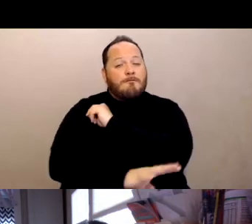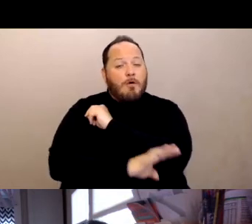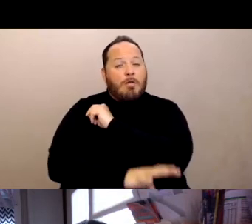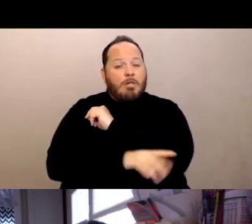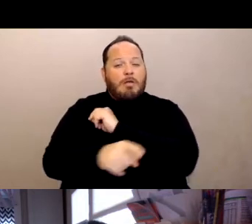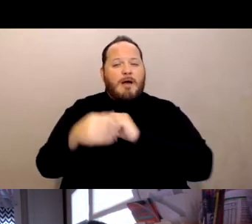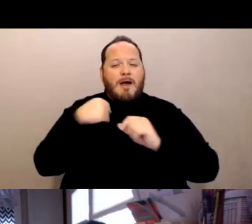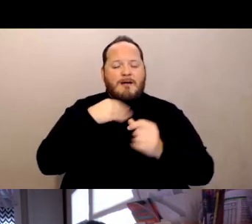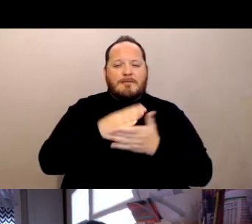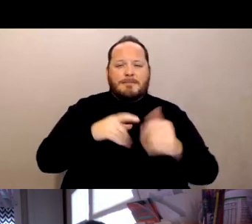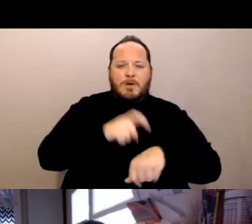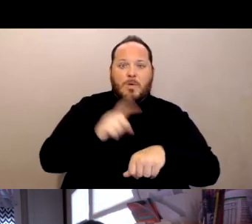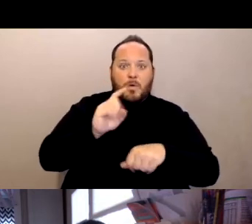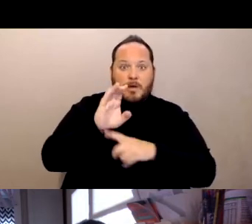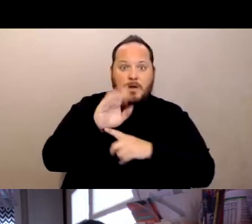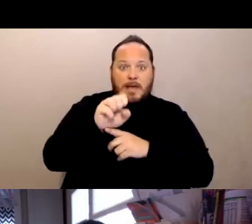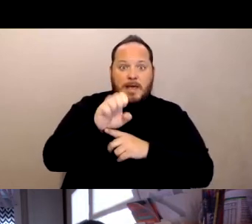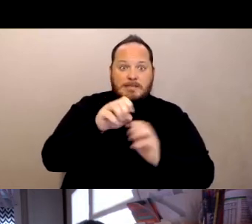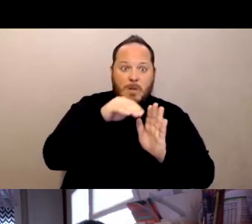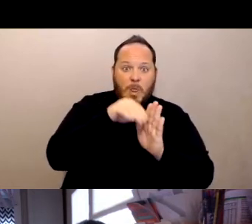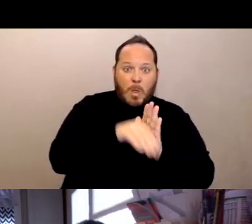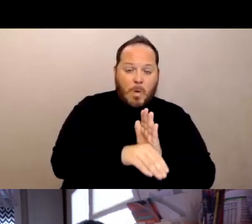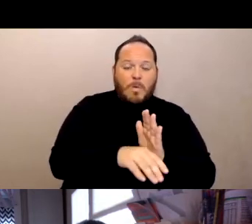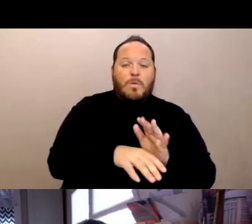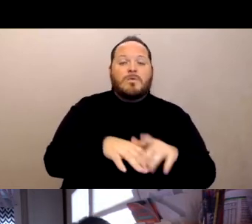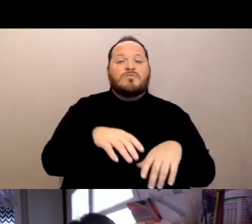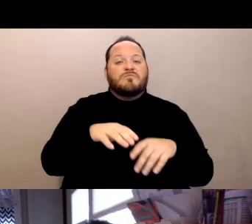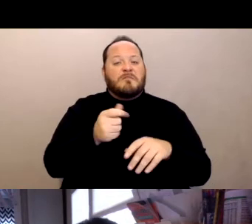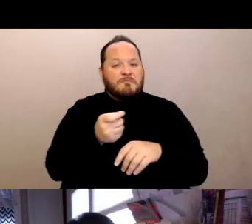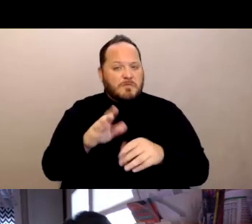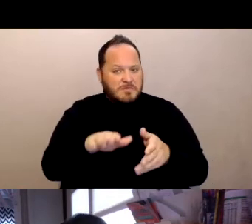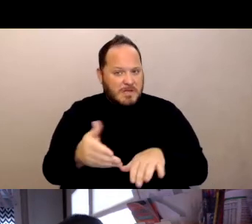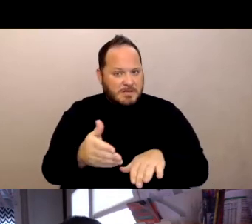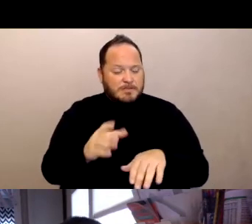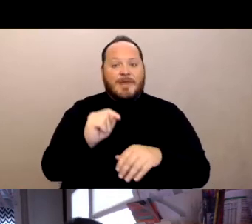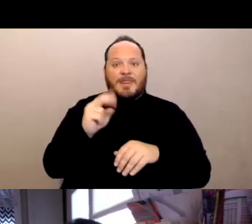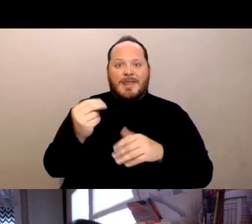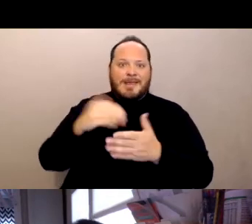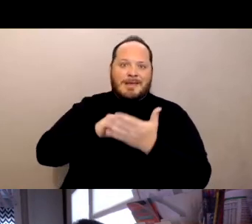and there were very few deaths relatively speaking. And then it went way back up in December